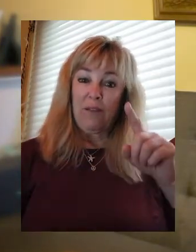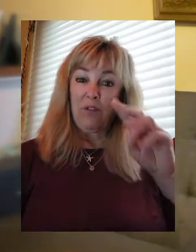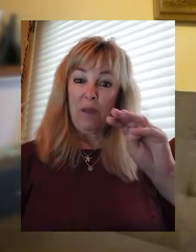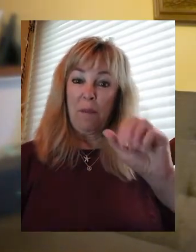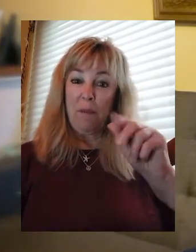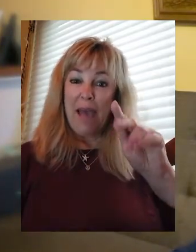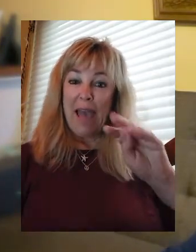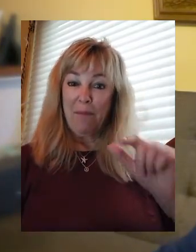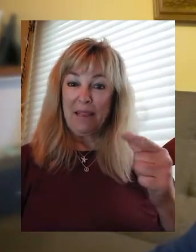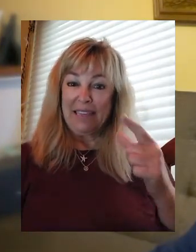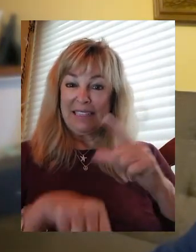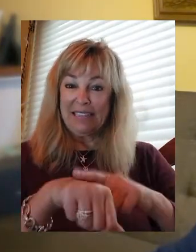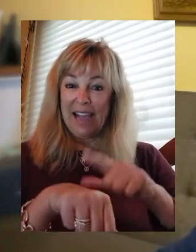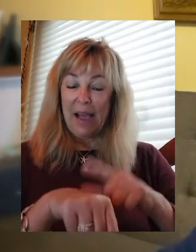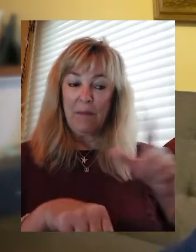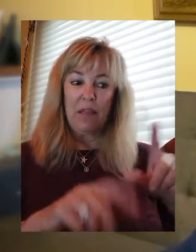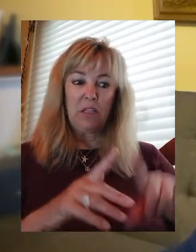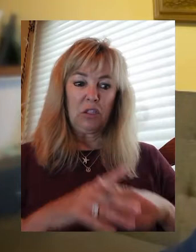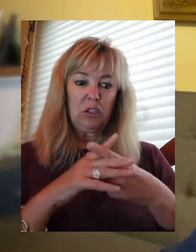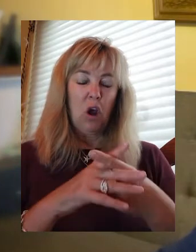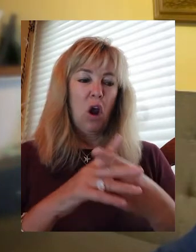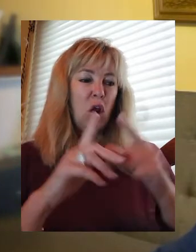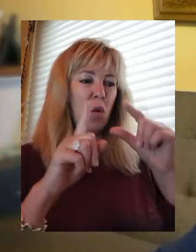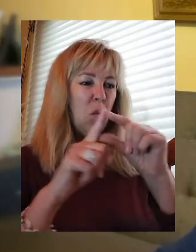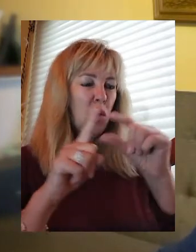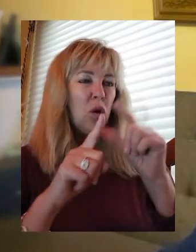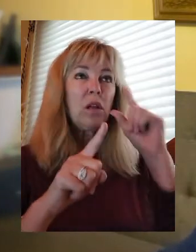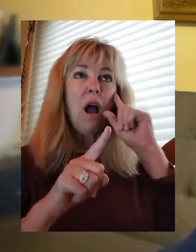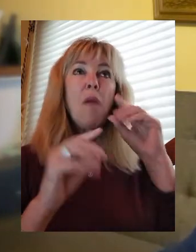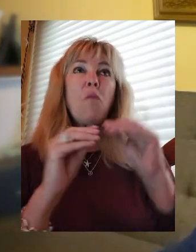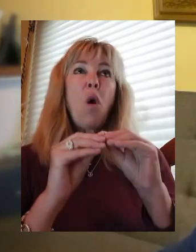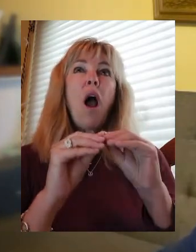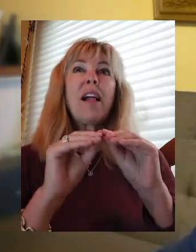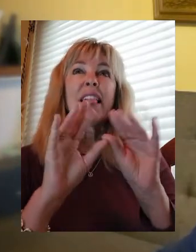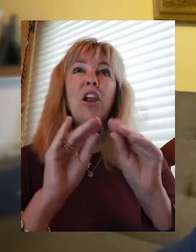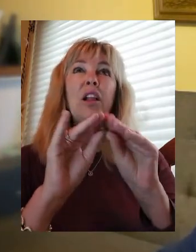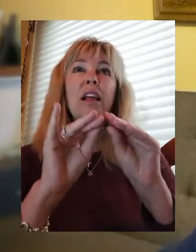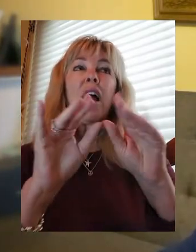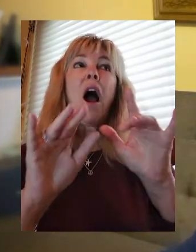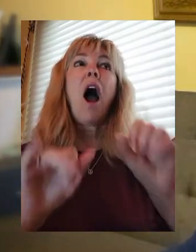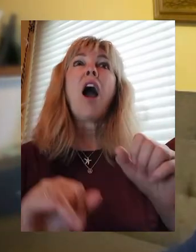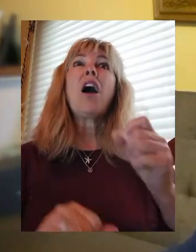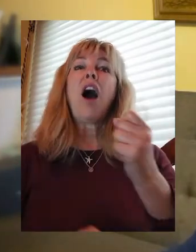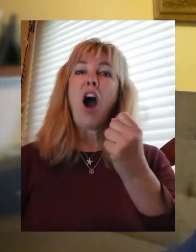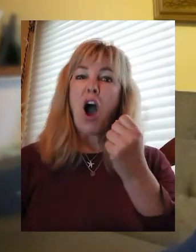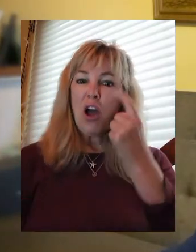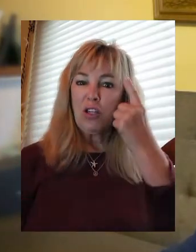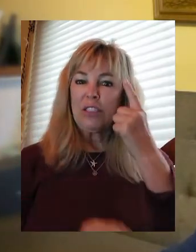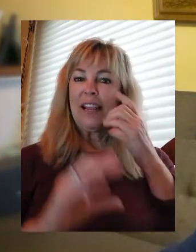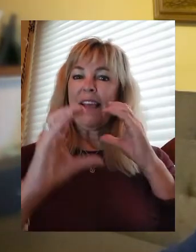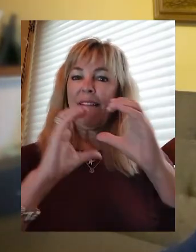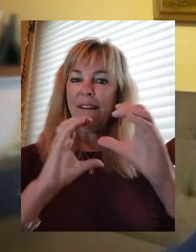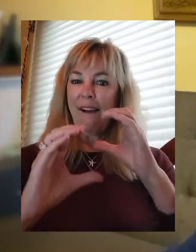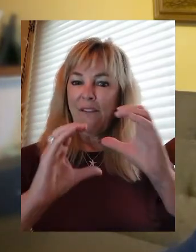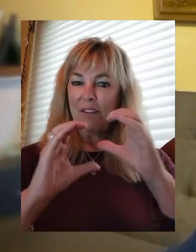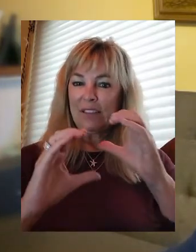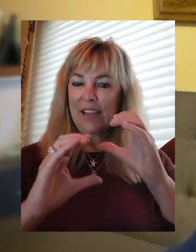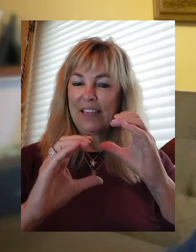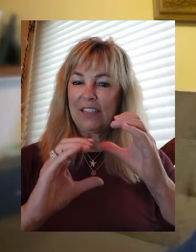then the words started to become clearer and I was able to understand the conversation. It was very nice when